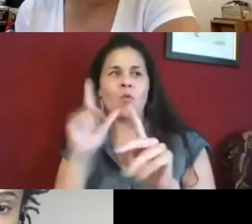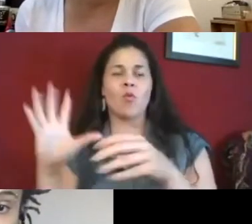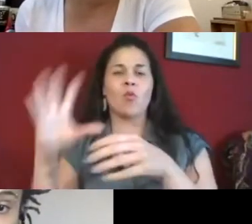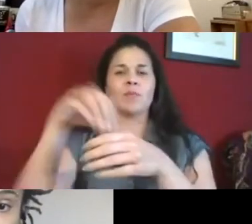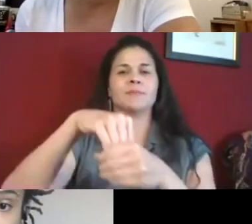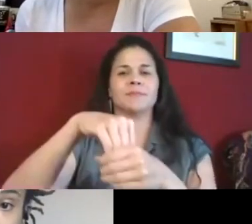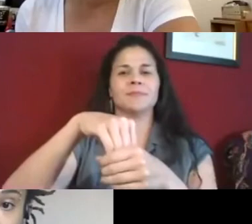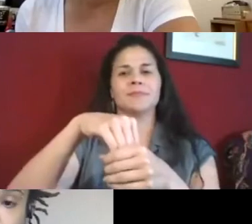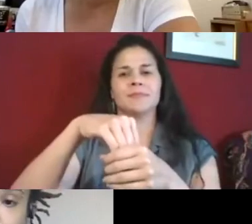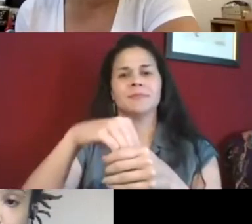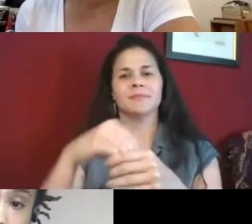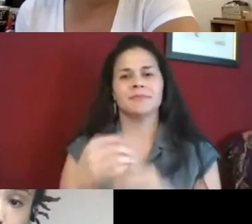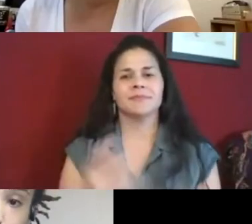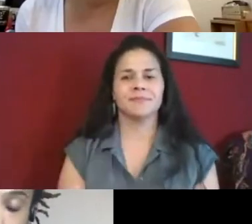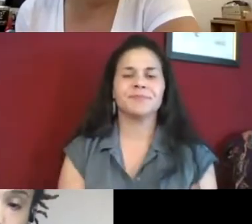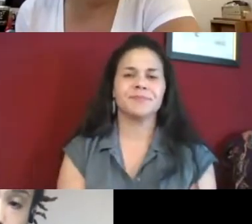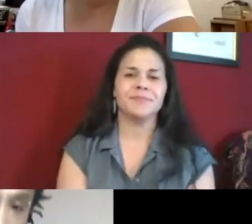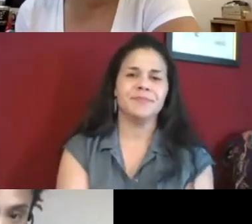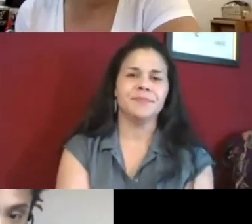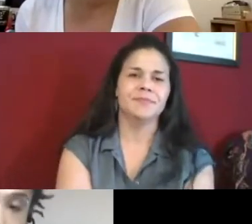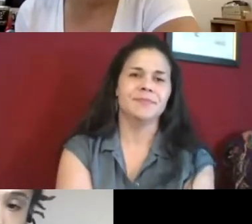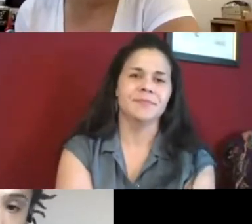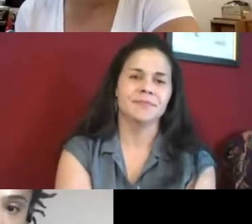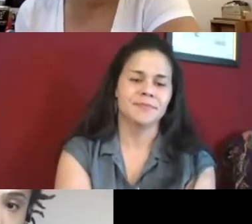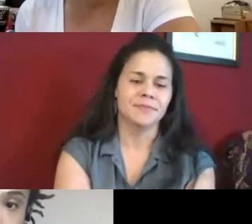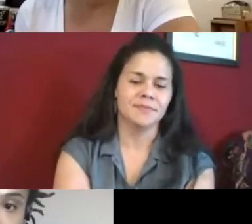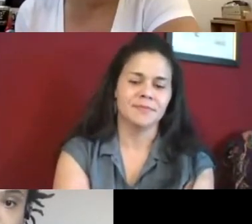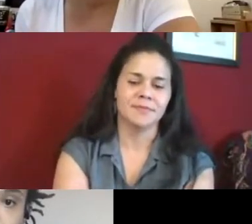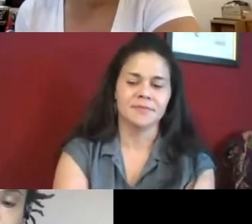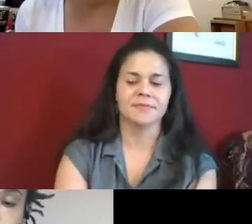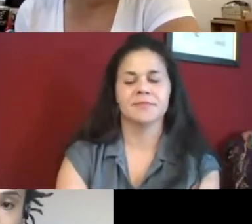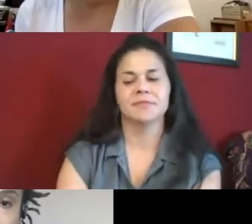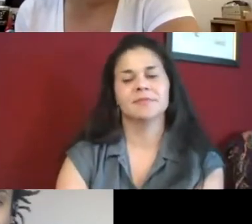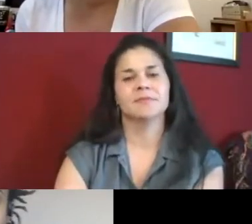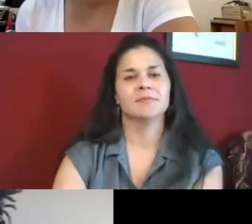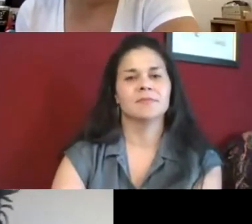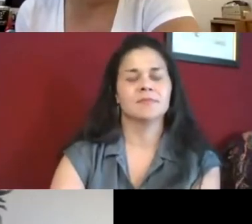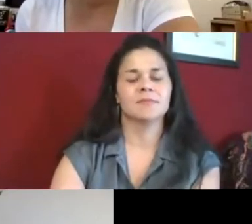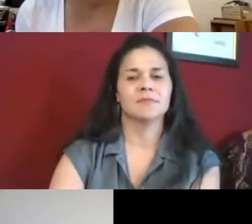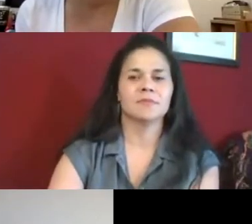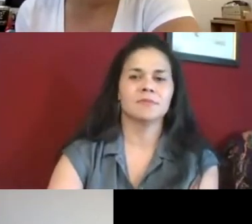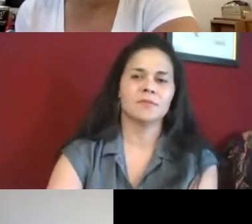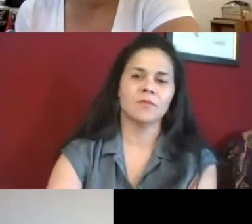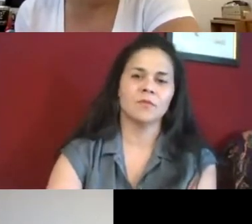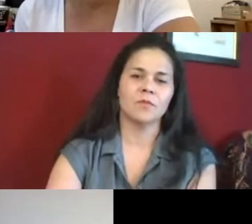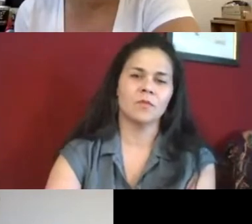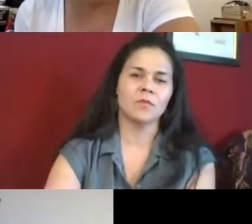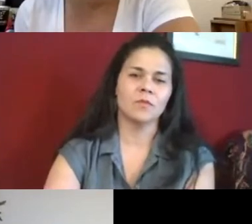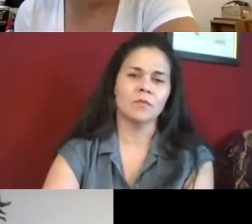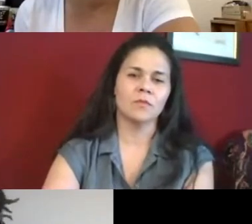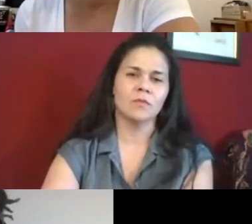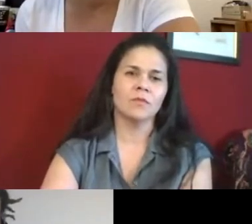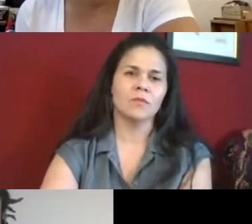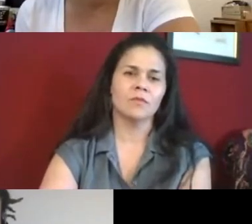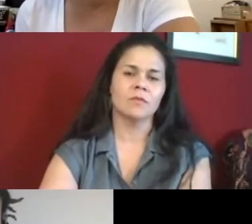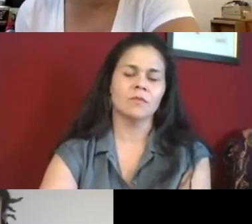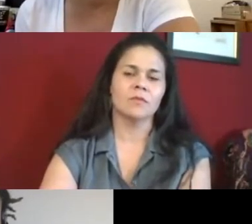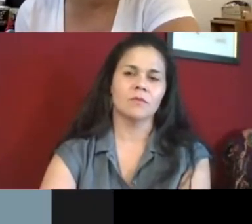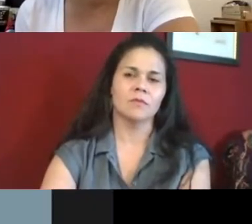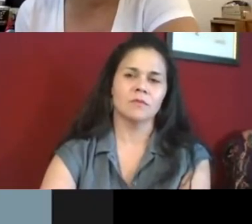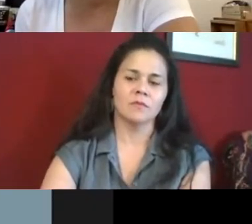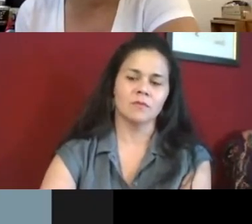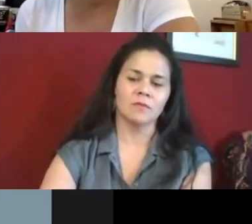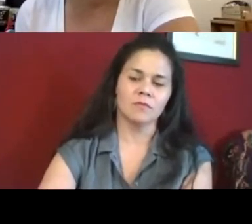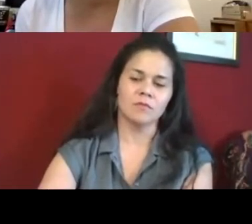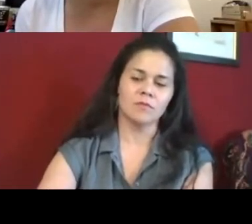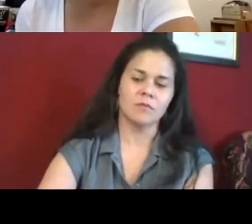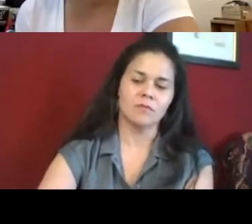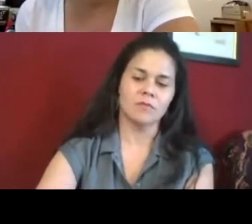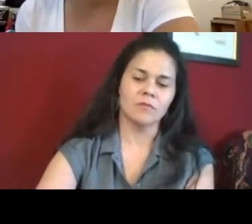platforms to have other people experience the most that they can.